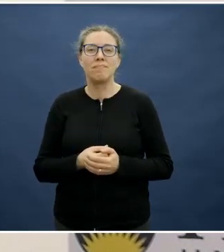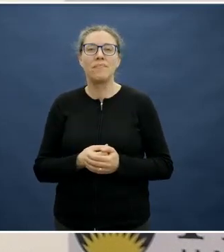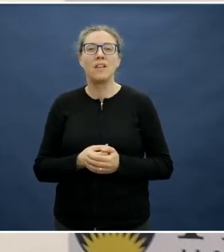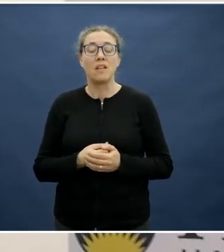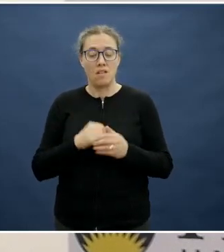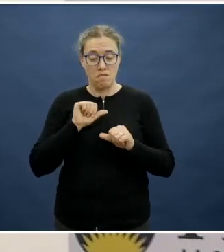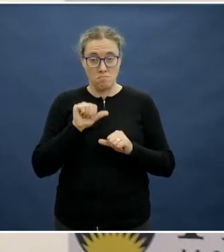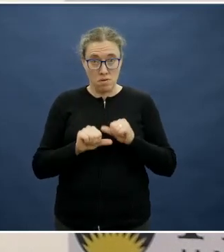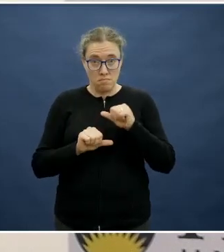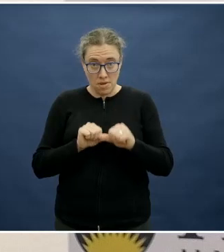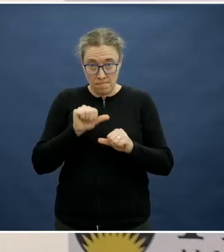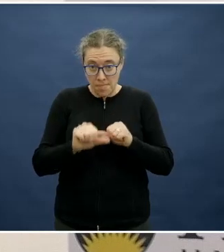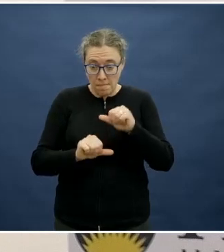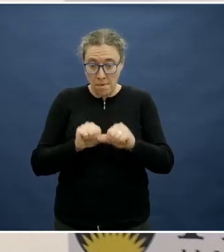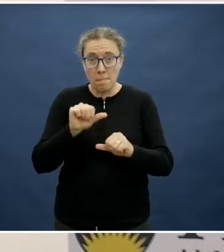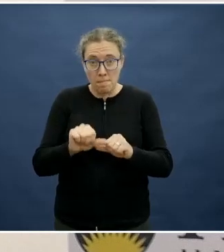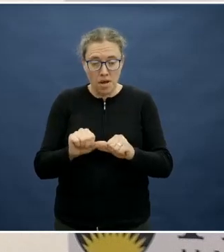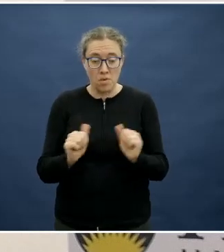apply to food and nutrition as well.